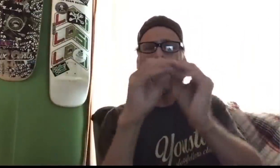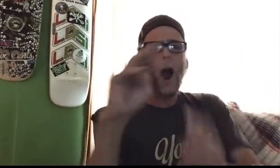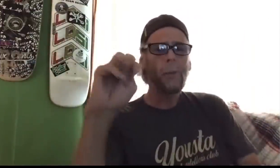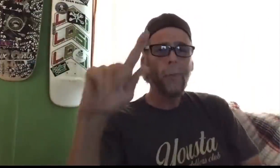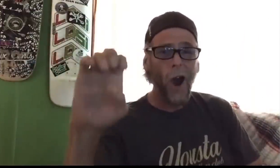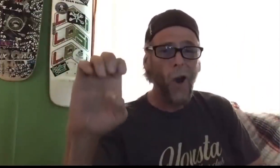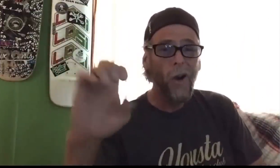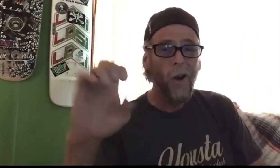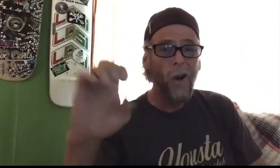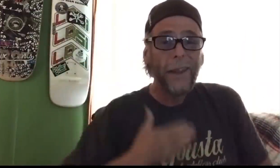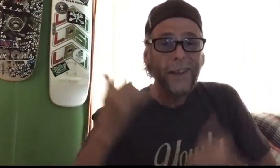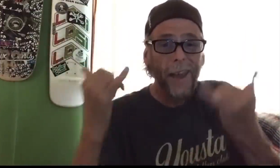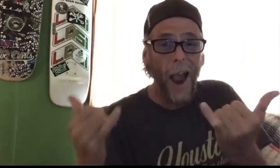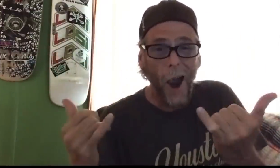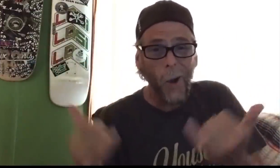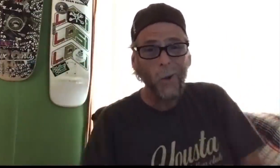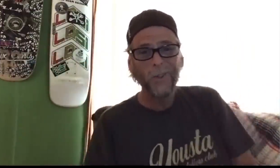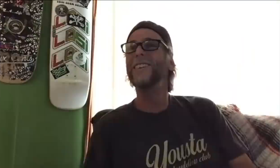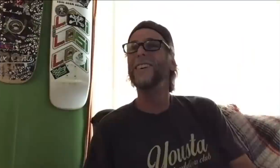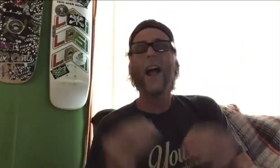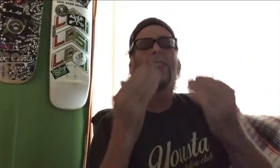Remember, no more "mute!"